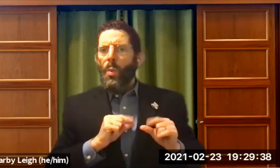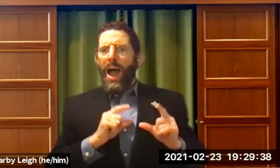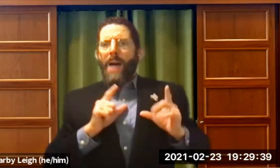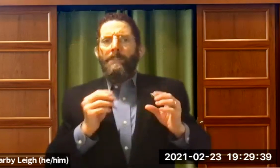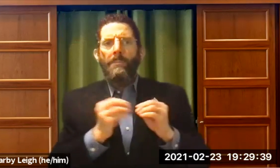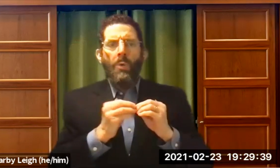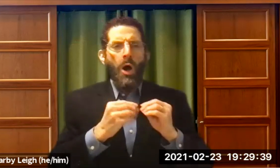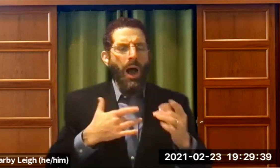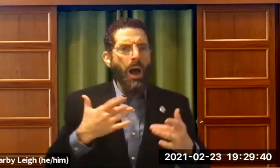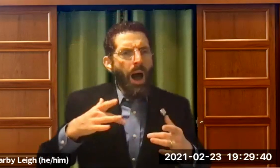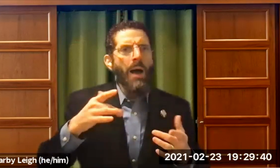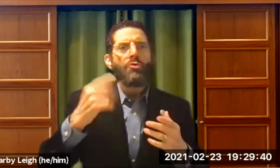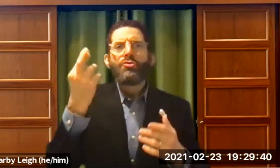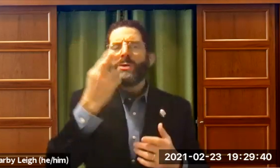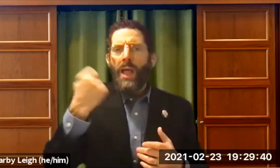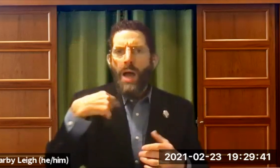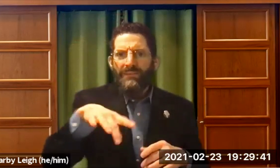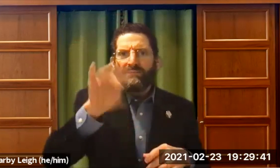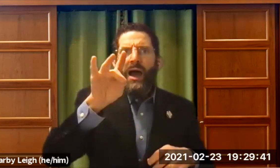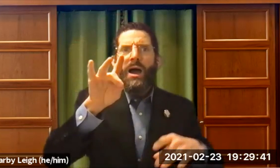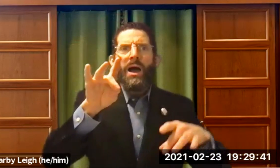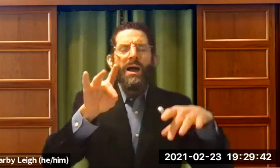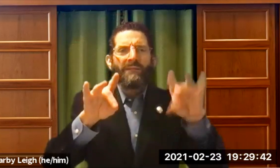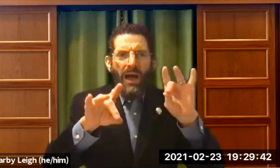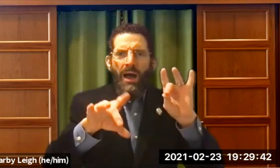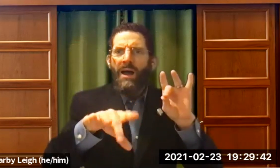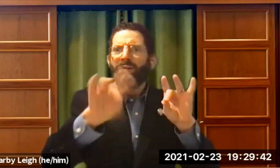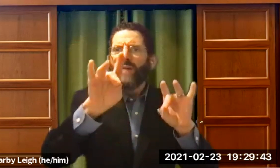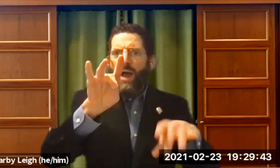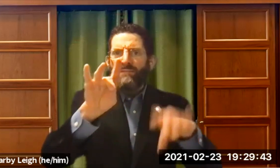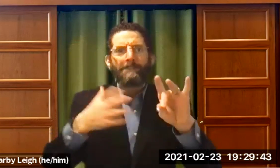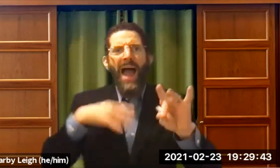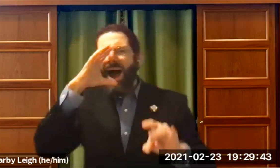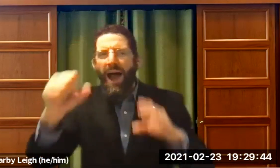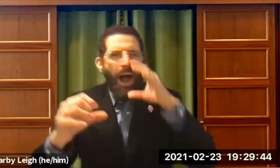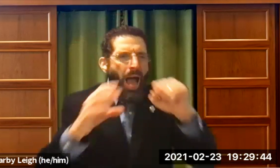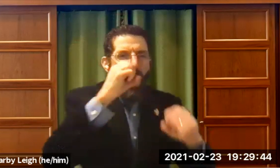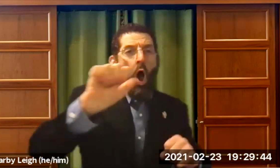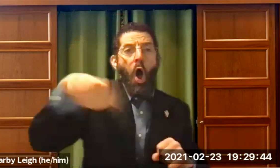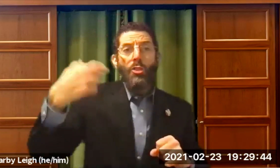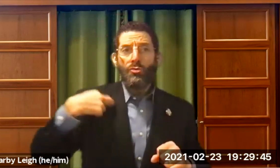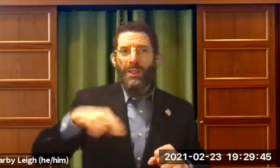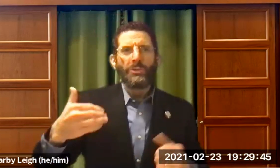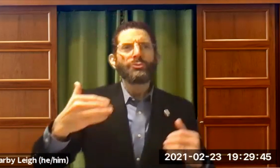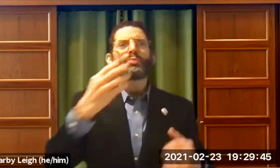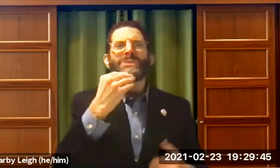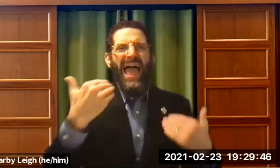And it opened my heart, as well. And I realized that I was finding out new things.